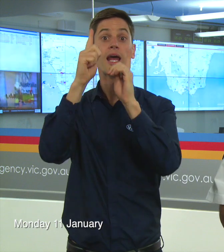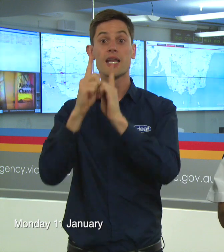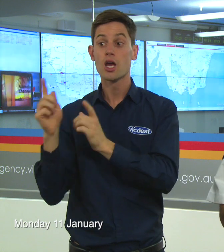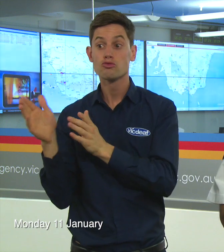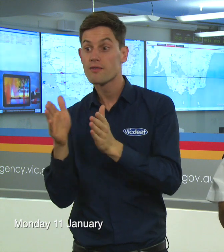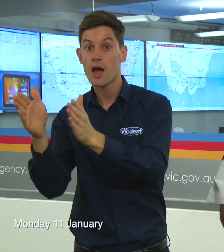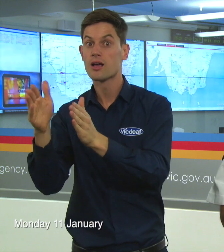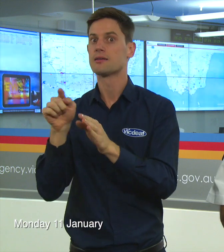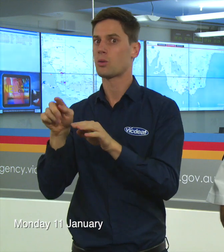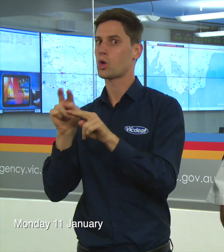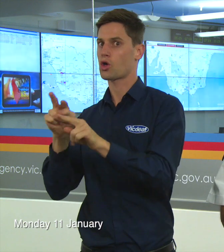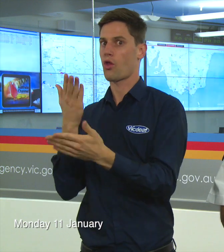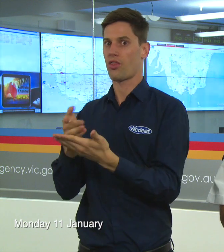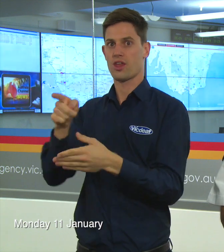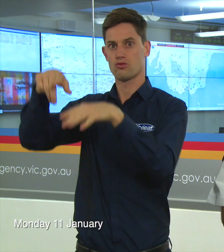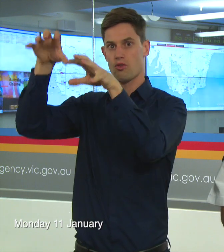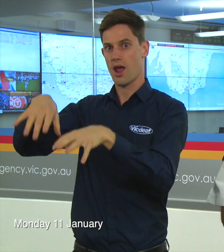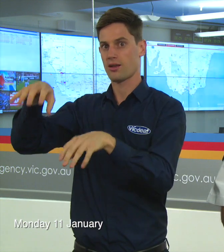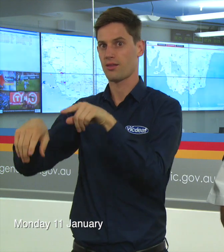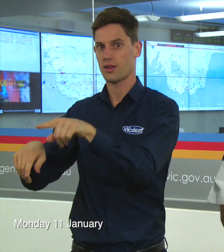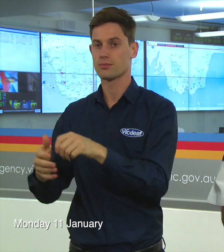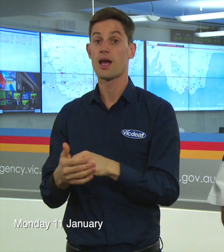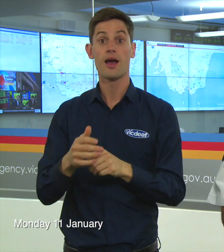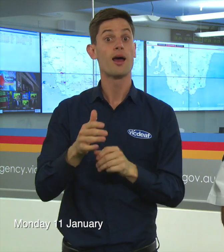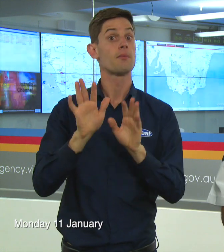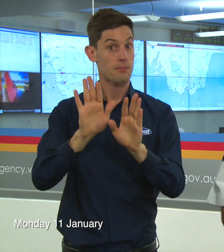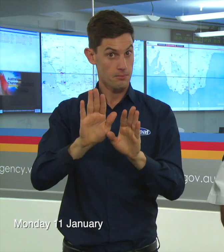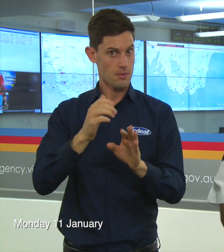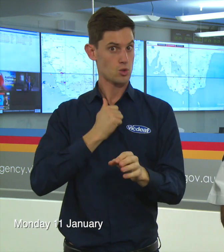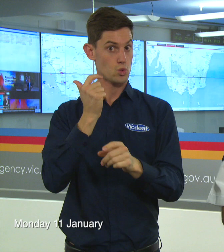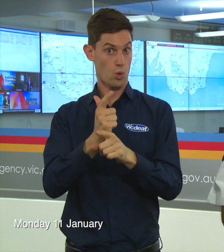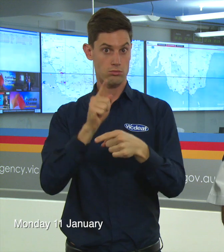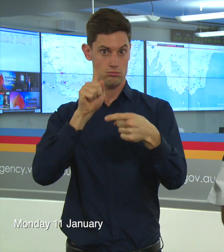So back to those normal messages, it’s about your safety, it’s about getting information. It’s about common sense.